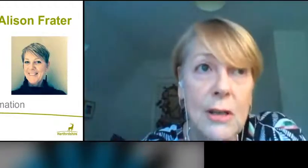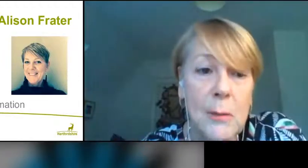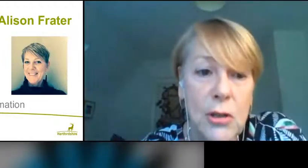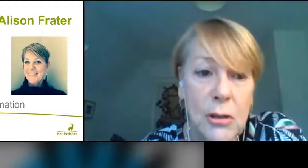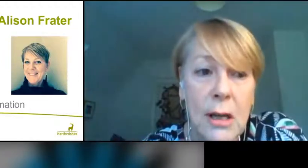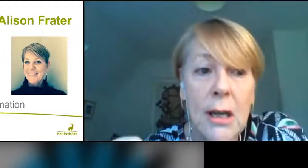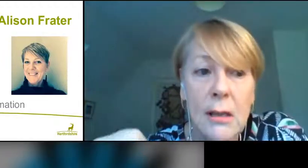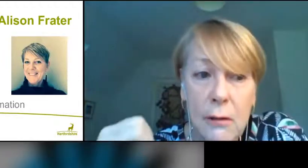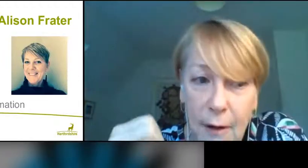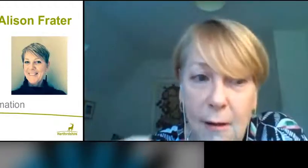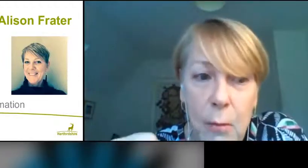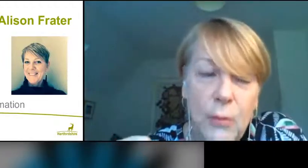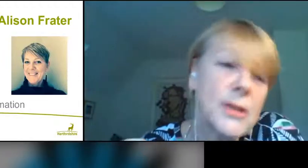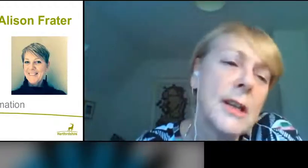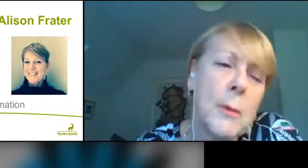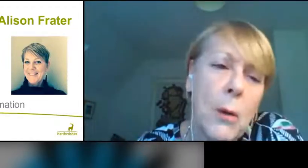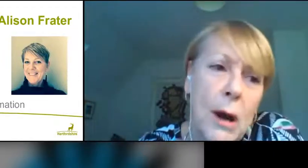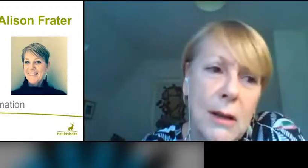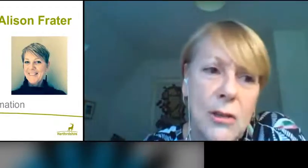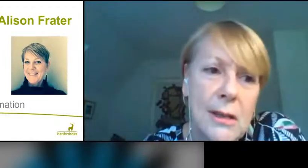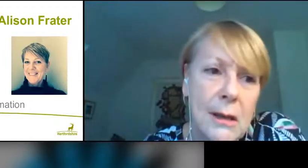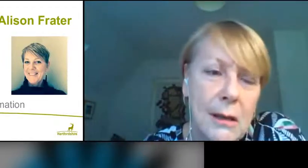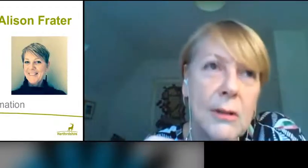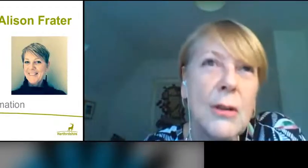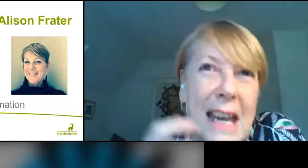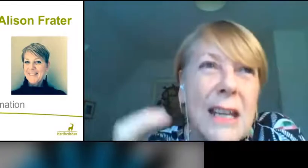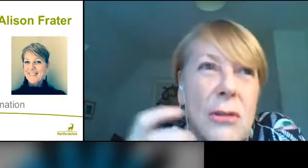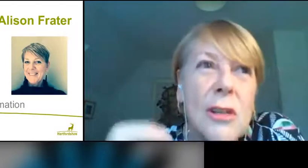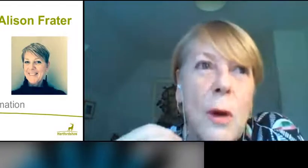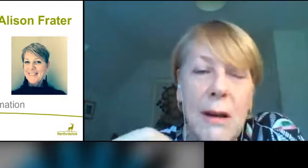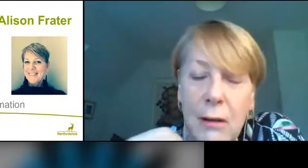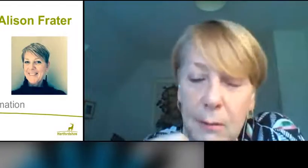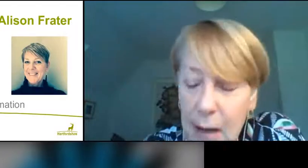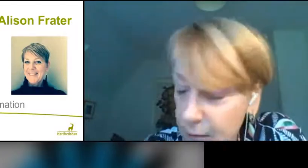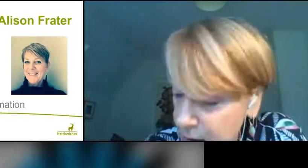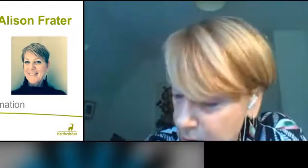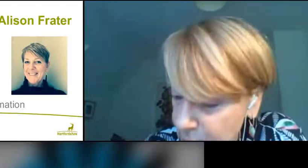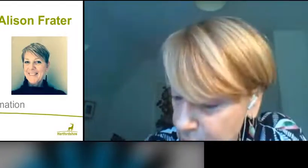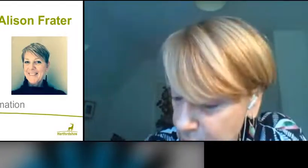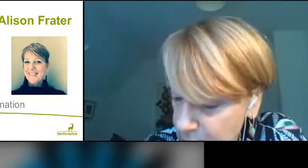transmission. So, very important to getting used to wearing a face covering,